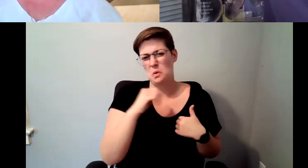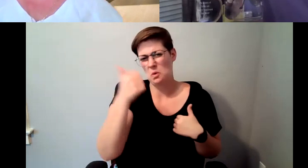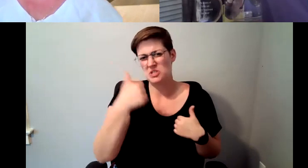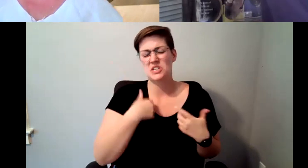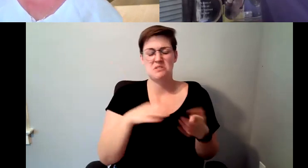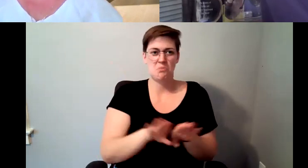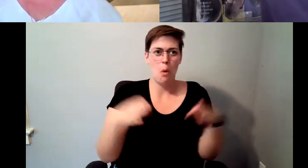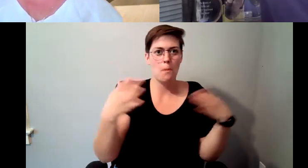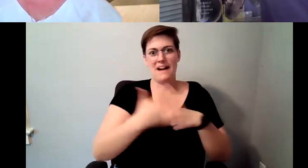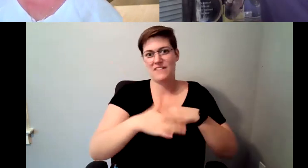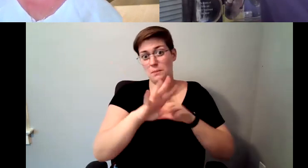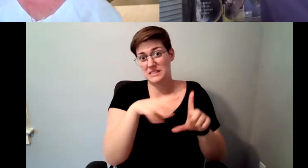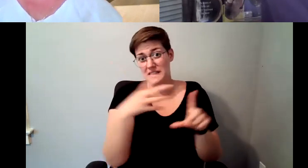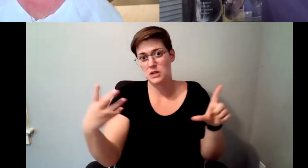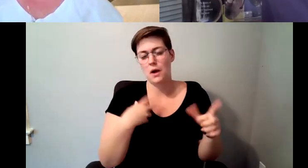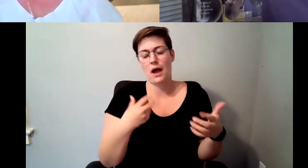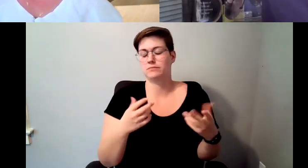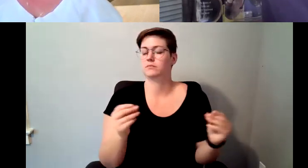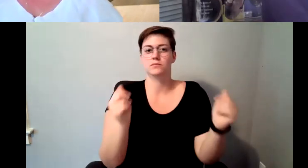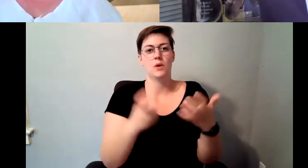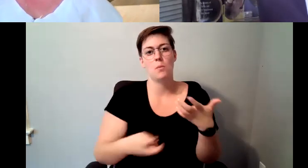I got promoted to supervisor, I was a keyholder.